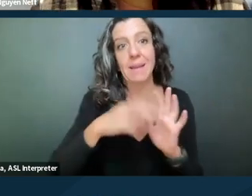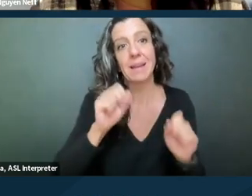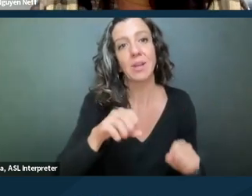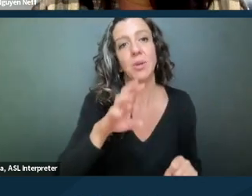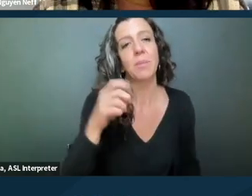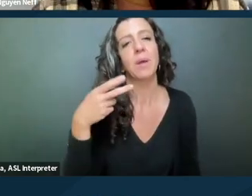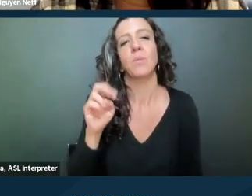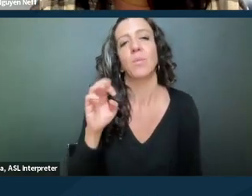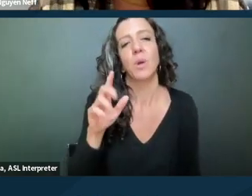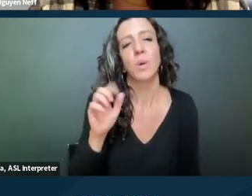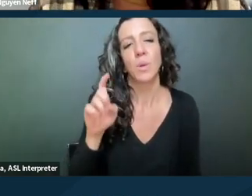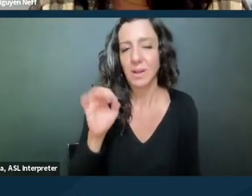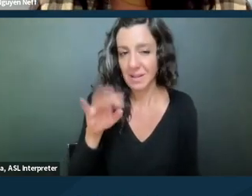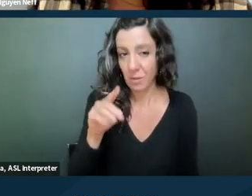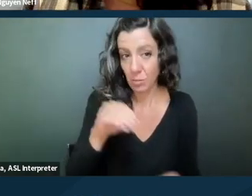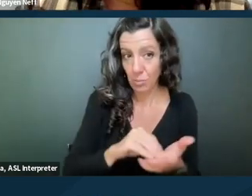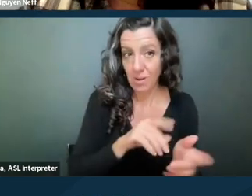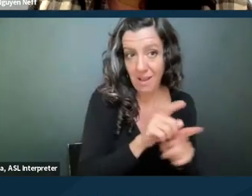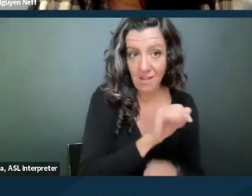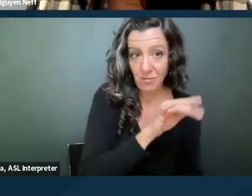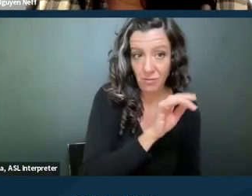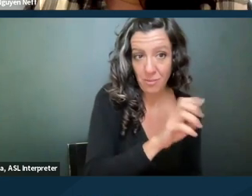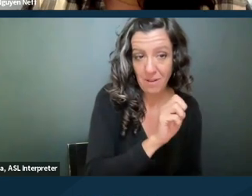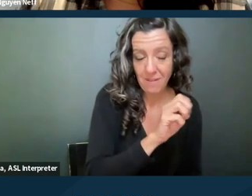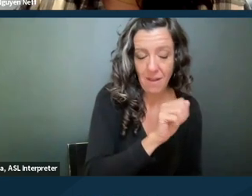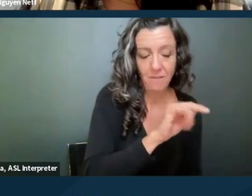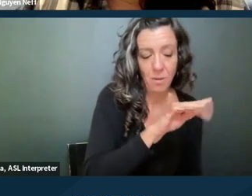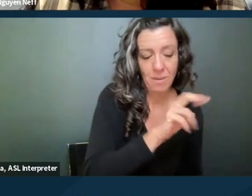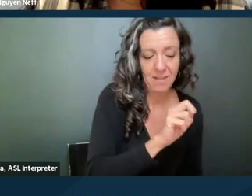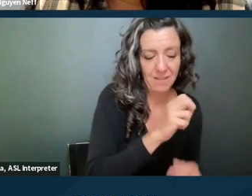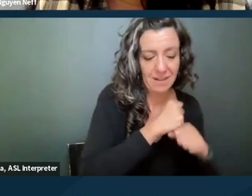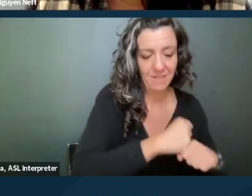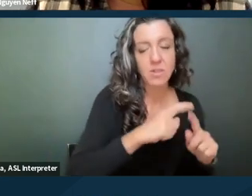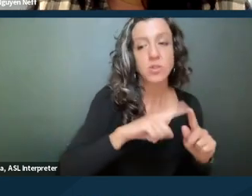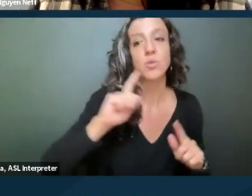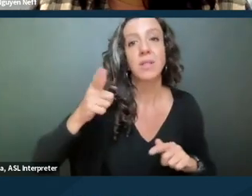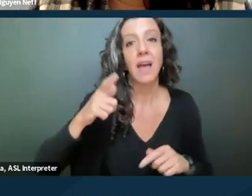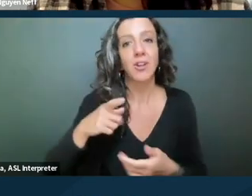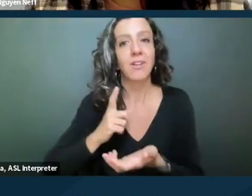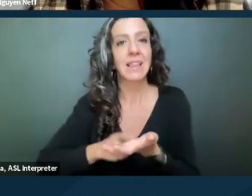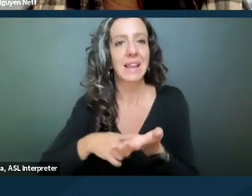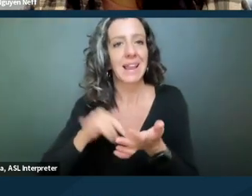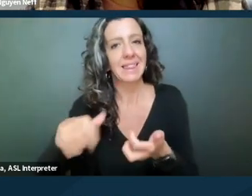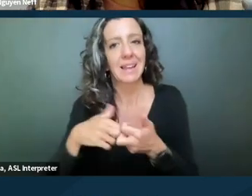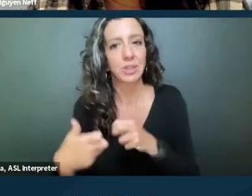if you put that in as an affirmative defense to then later litigating that issue in an affirmative case.